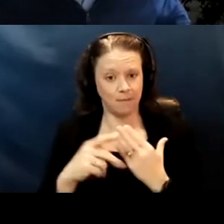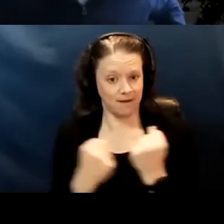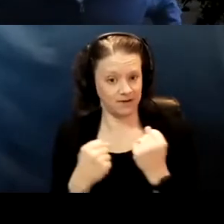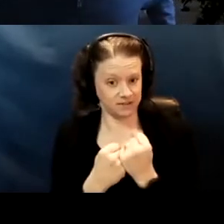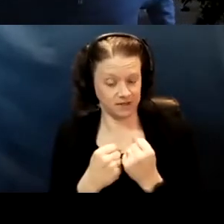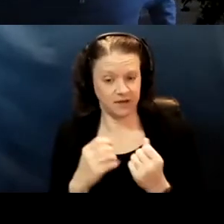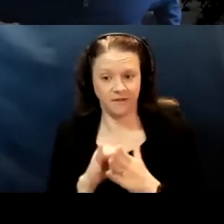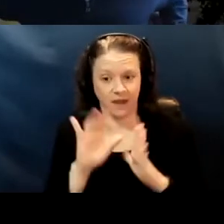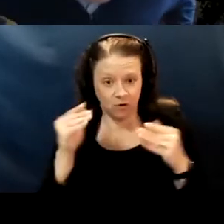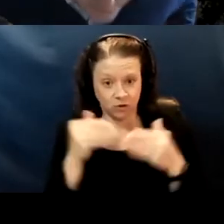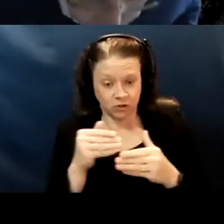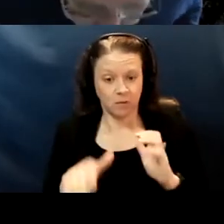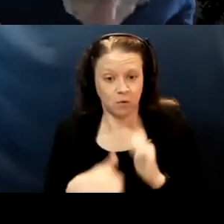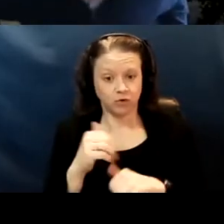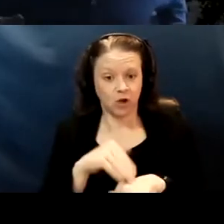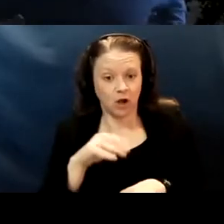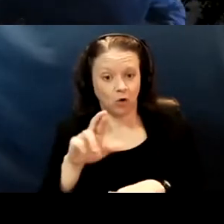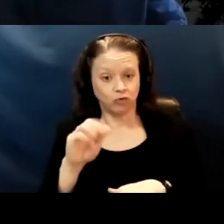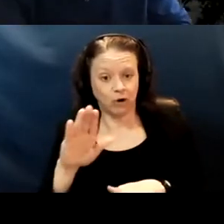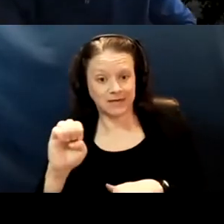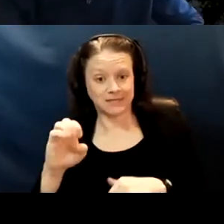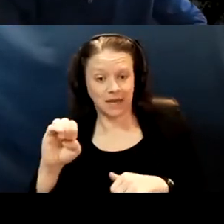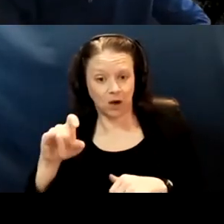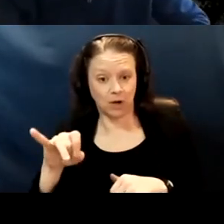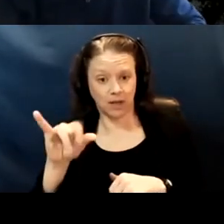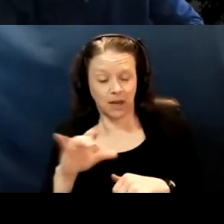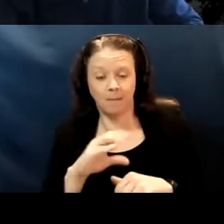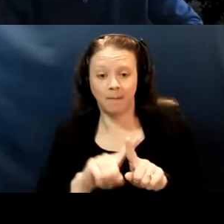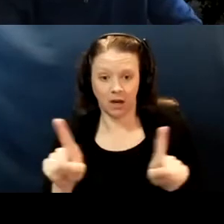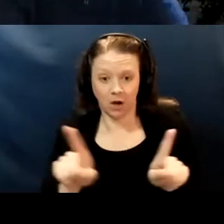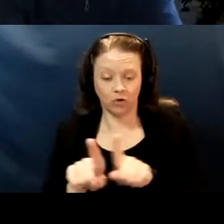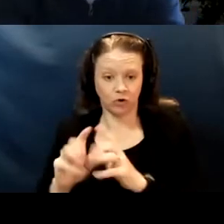a primary focus on race equity, but also intersectionality. And so I think, you know,